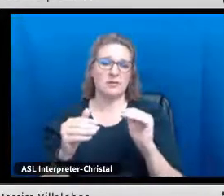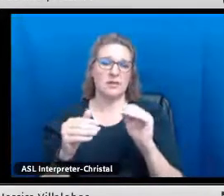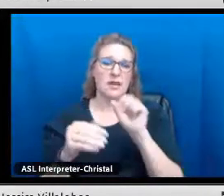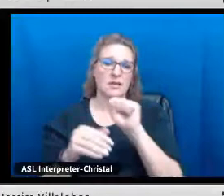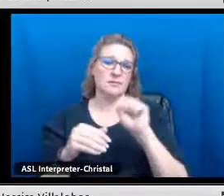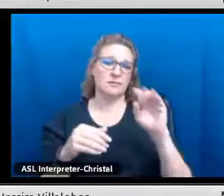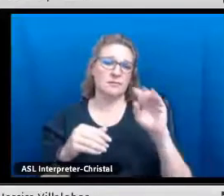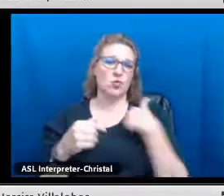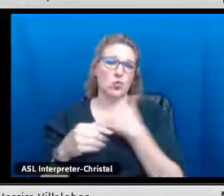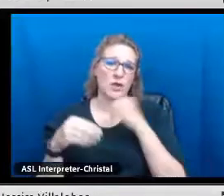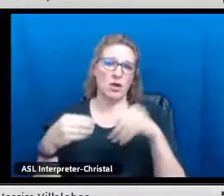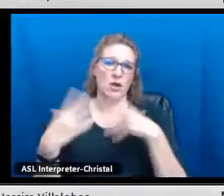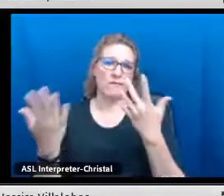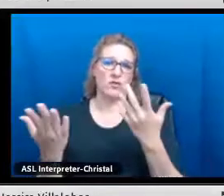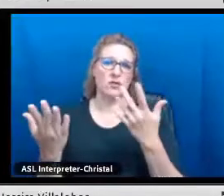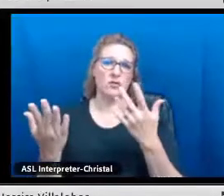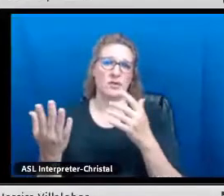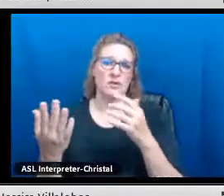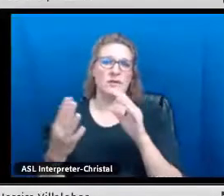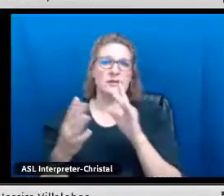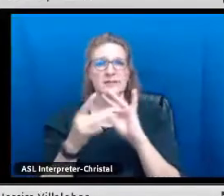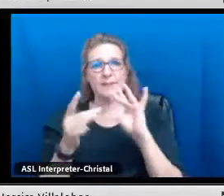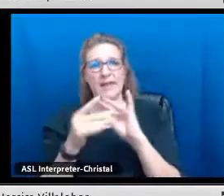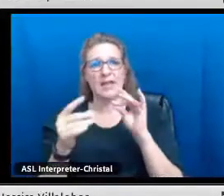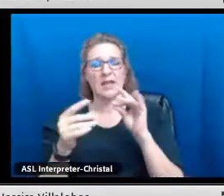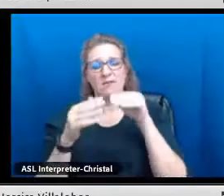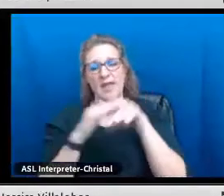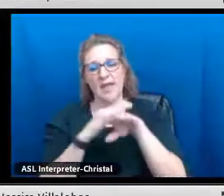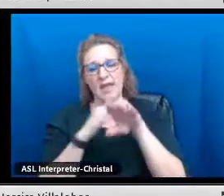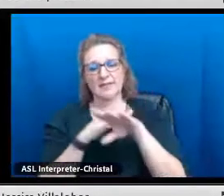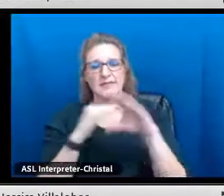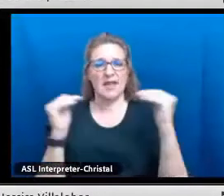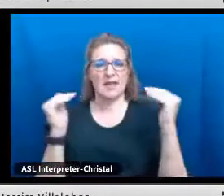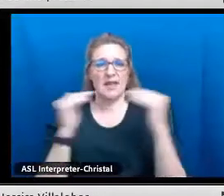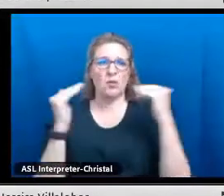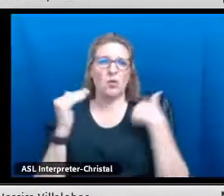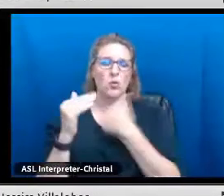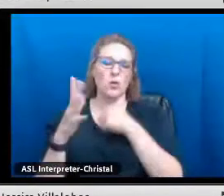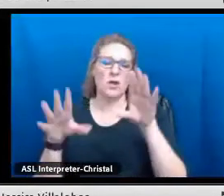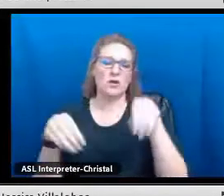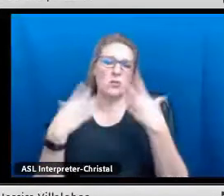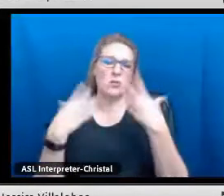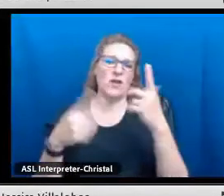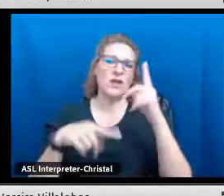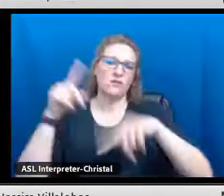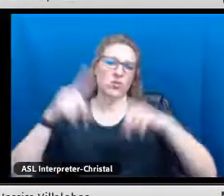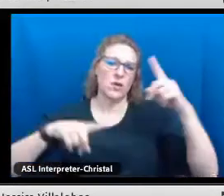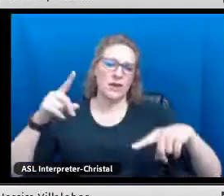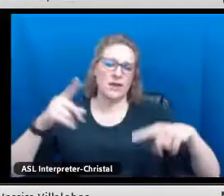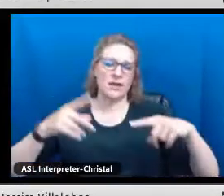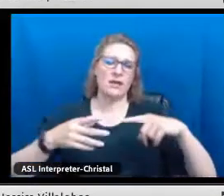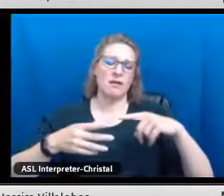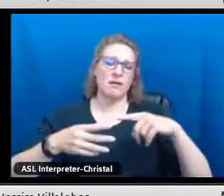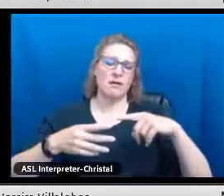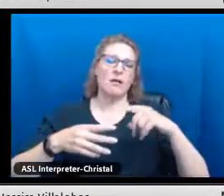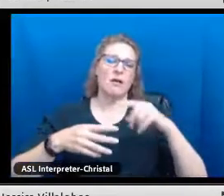The next seal that we do offer--speaking of equity and assets, we wanted to offer a variety